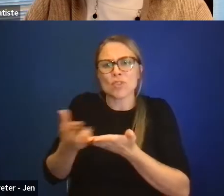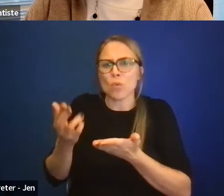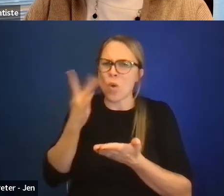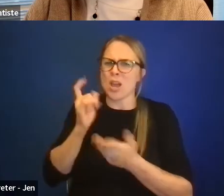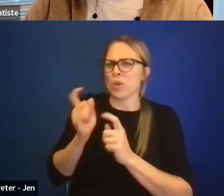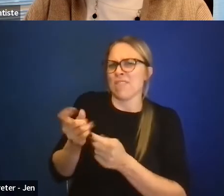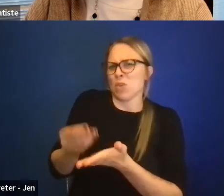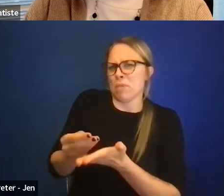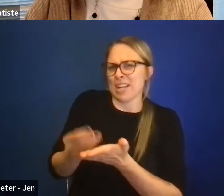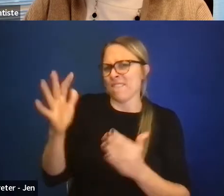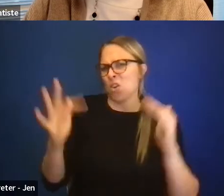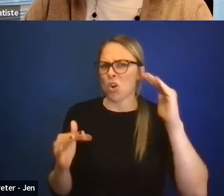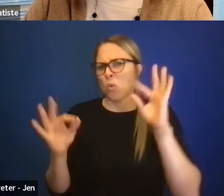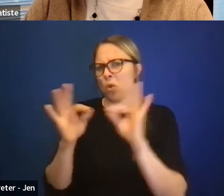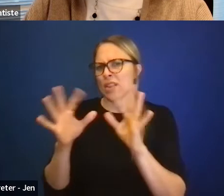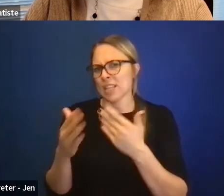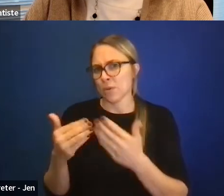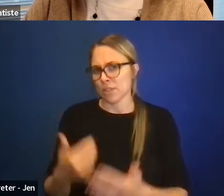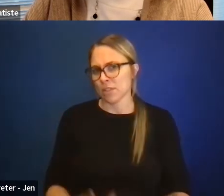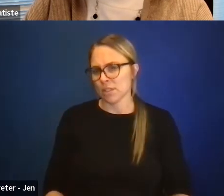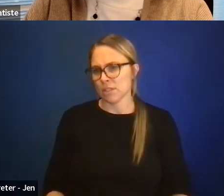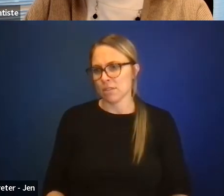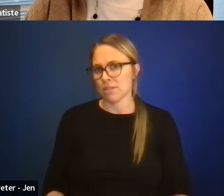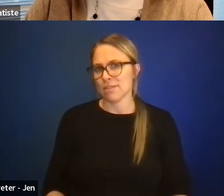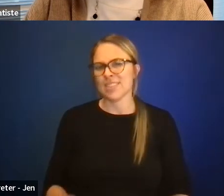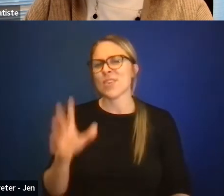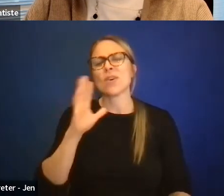And that's why I think we need to move away from awareness